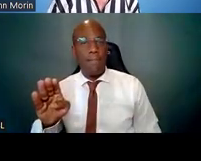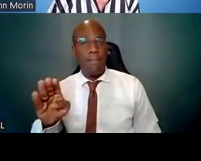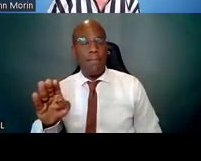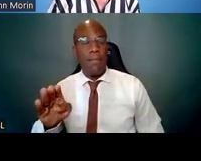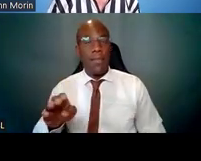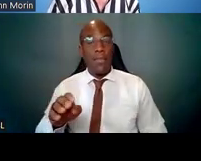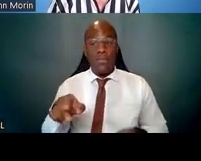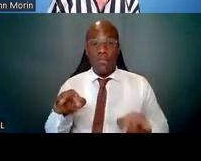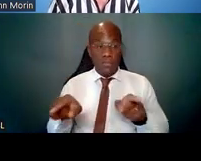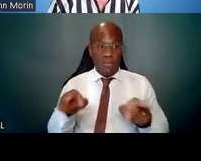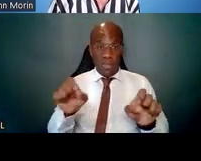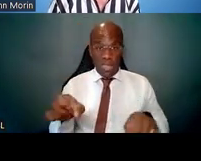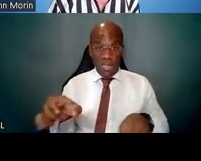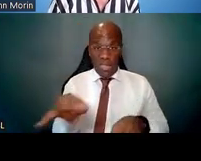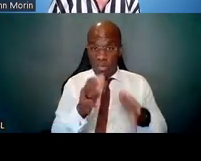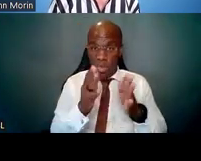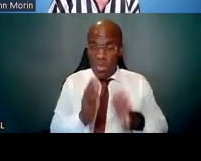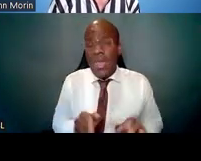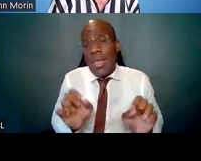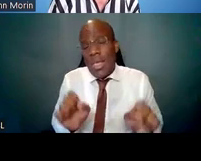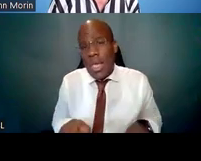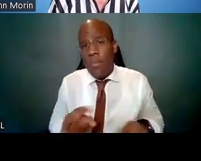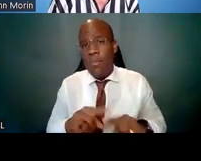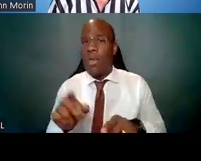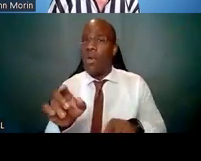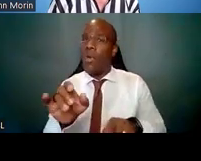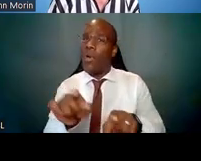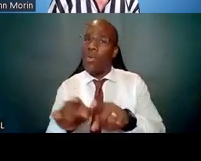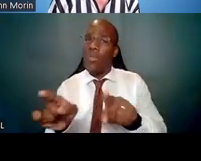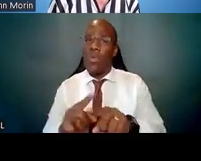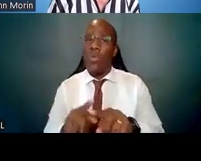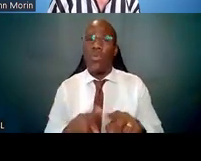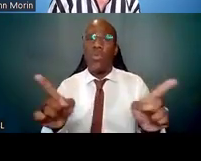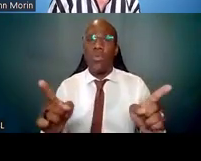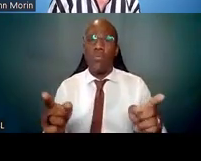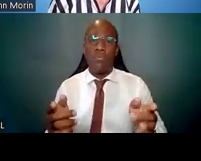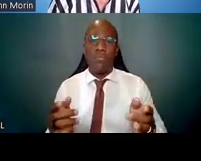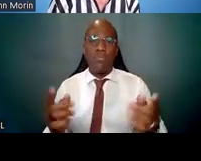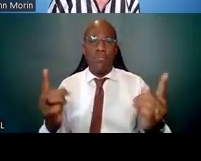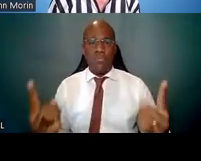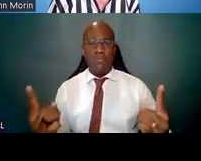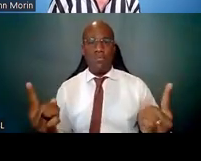but they can also be different people. You can be in somebody's lab taking advantage of --